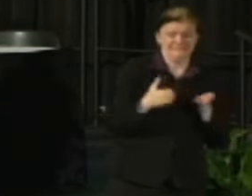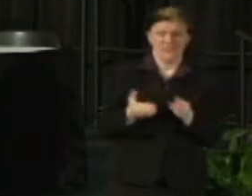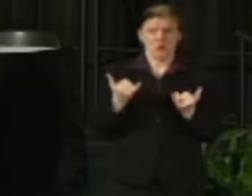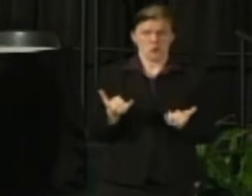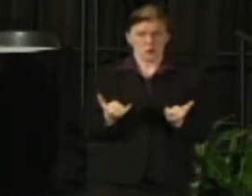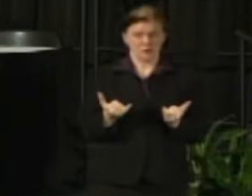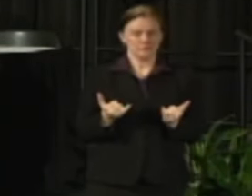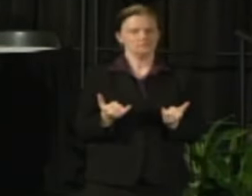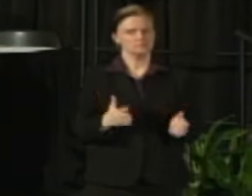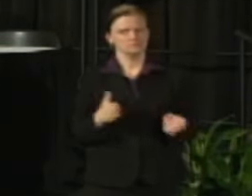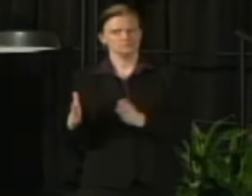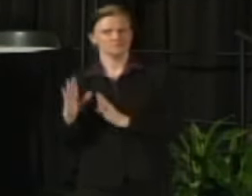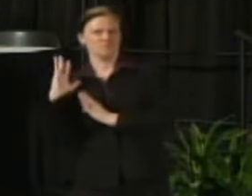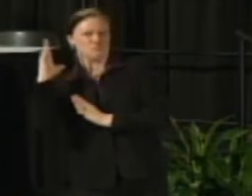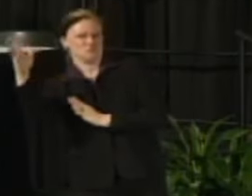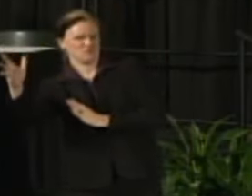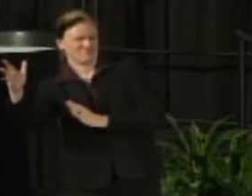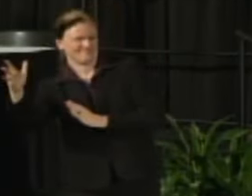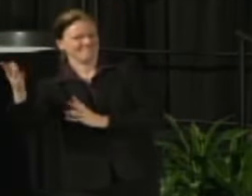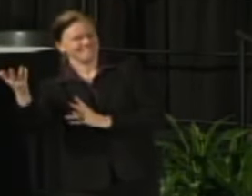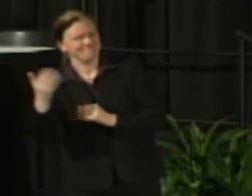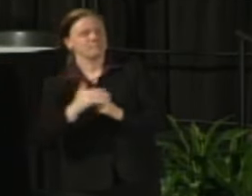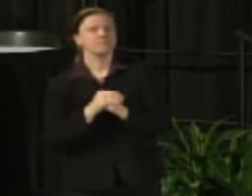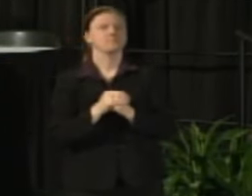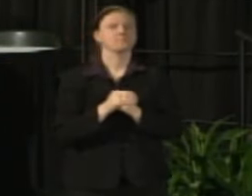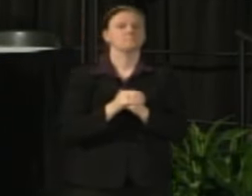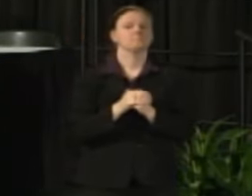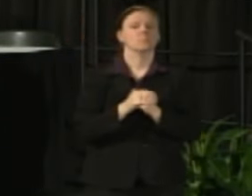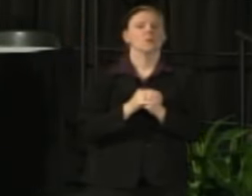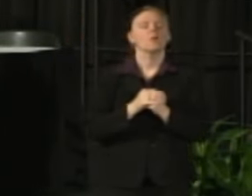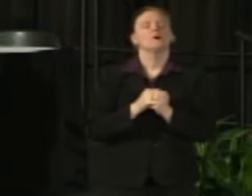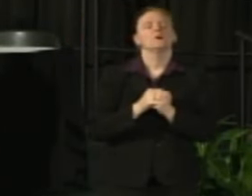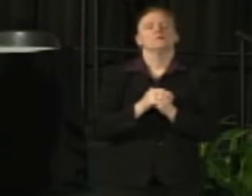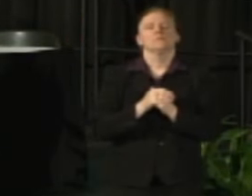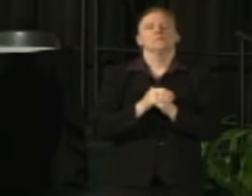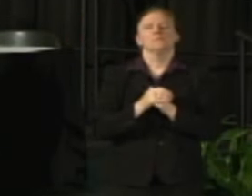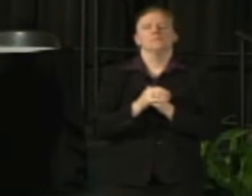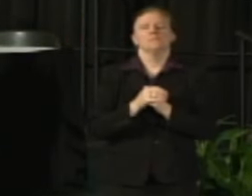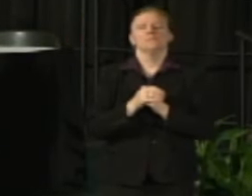One other update or type of update from the Regents meeting, one of the regents